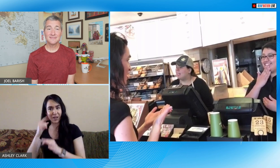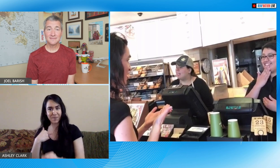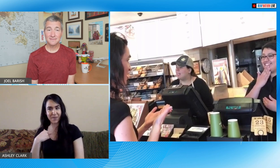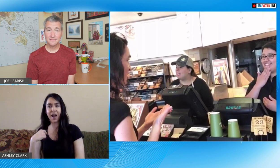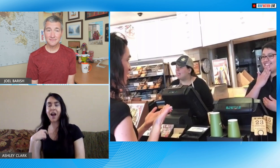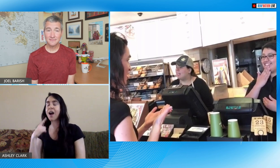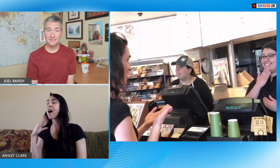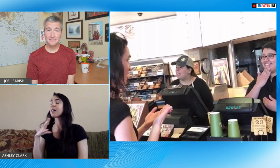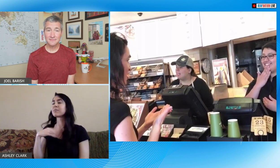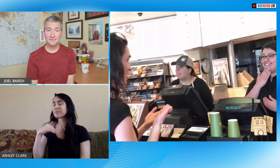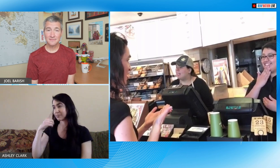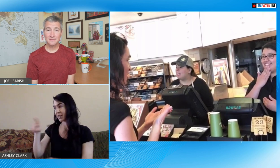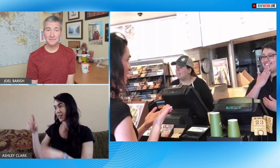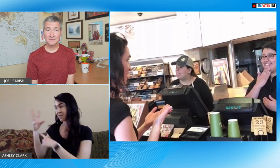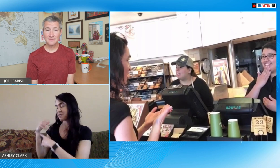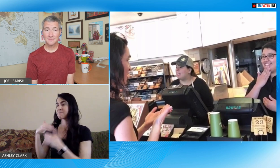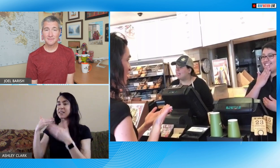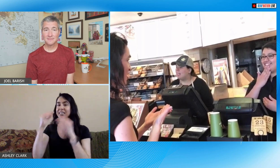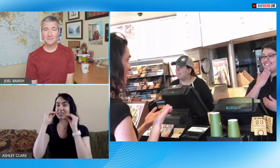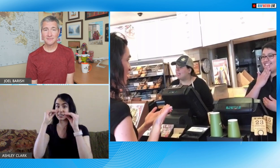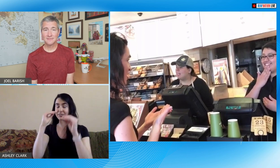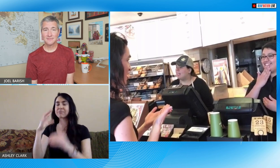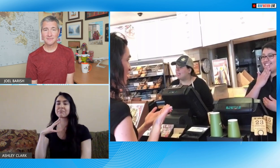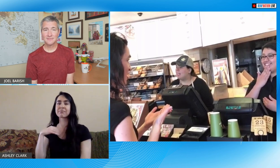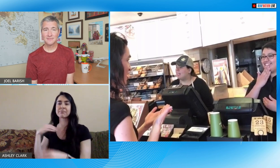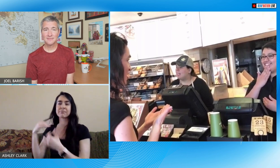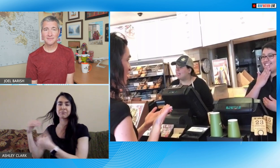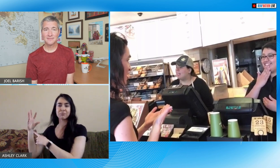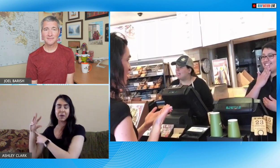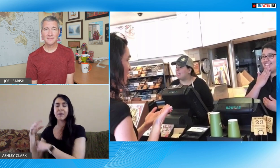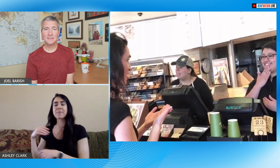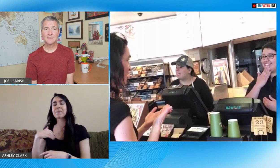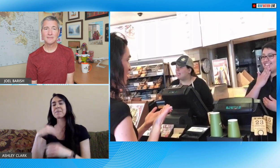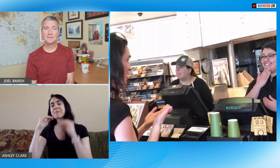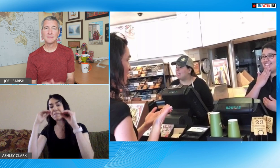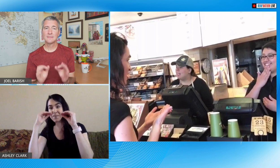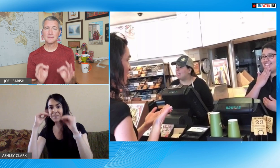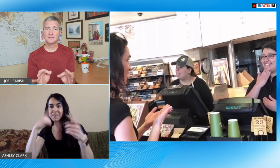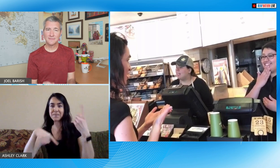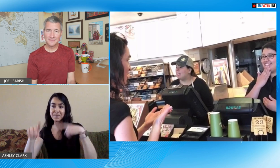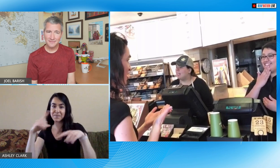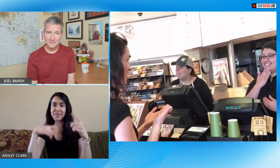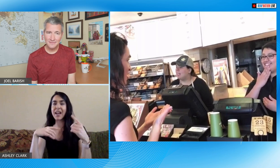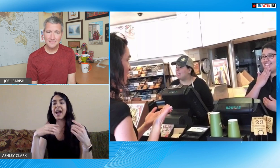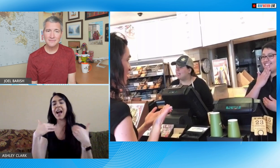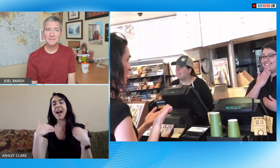good day and my hearing friend was there so I asked them to go ahead and film